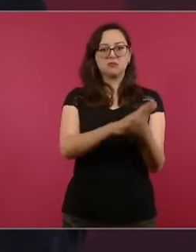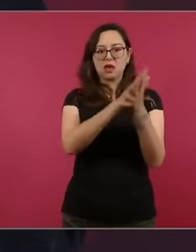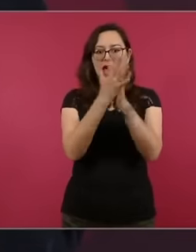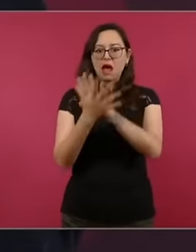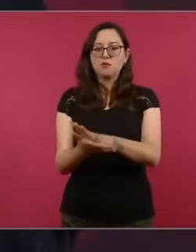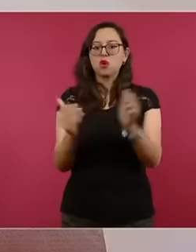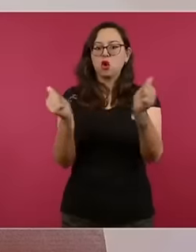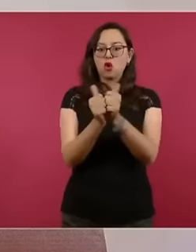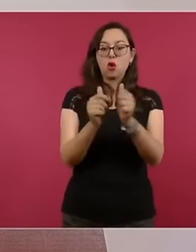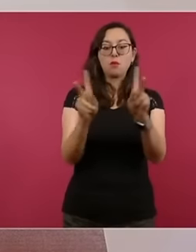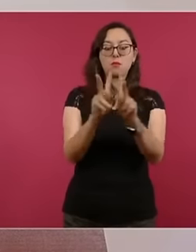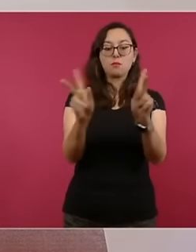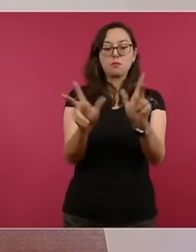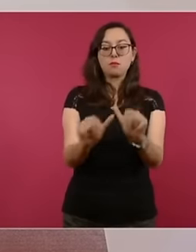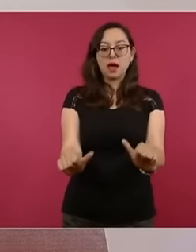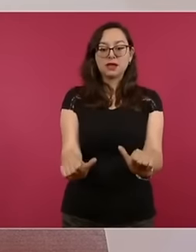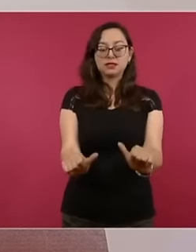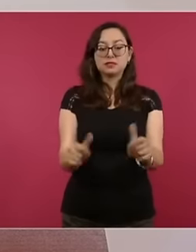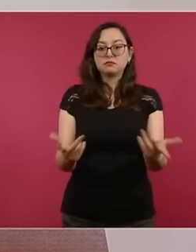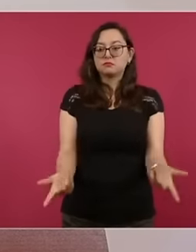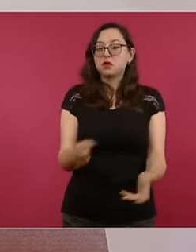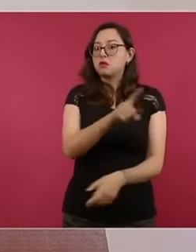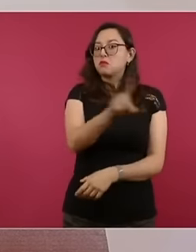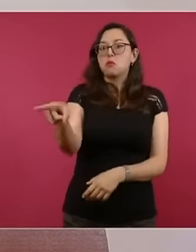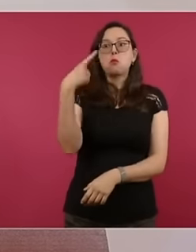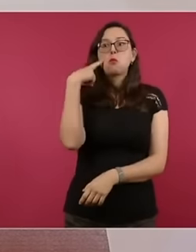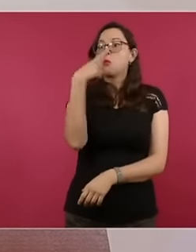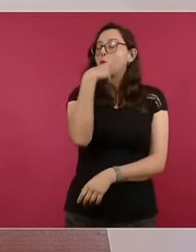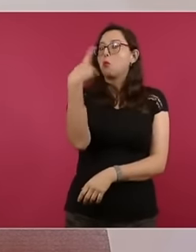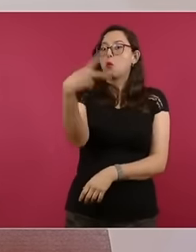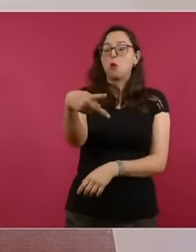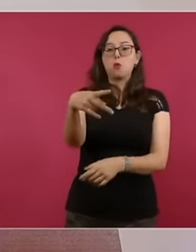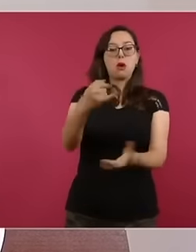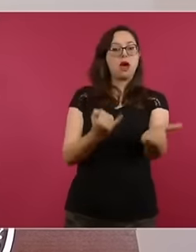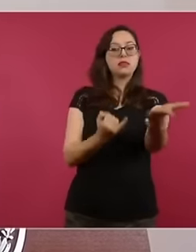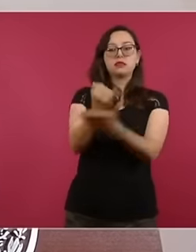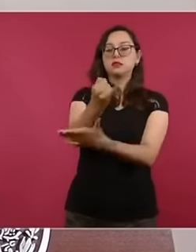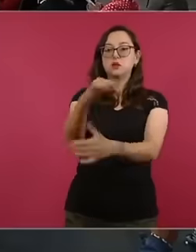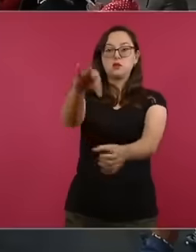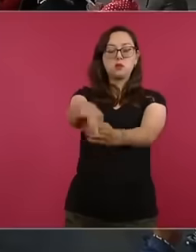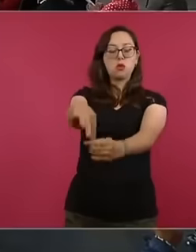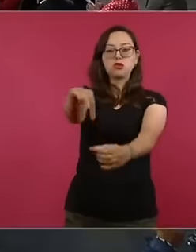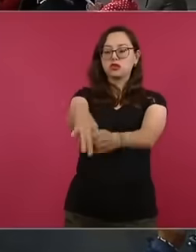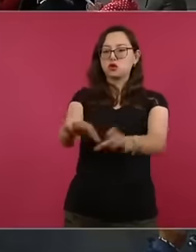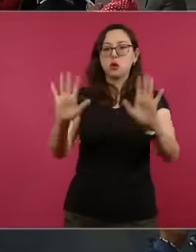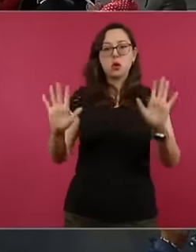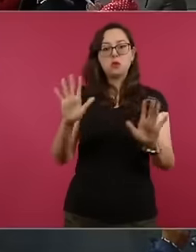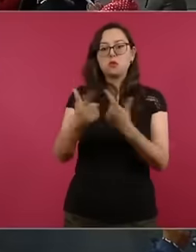and I am respectful of the will of the people, however as a public servant it is subject